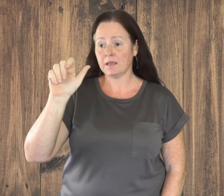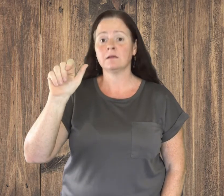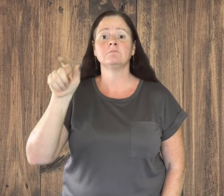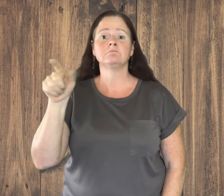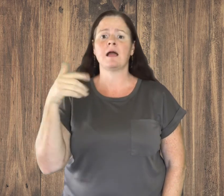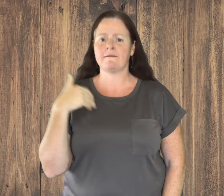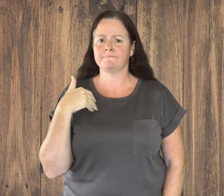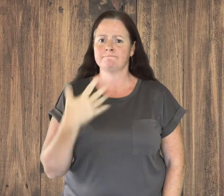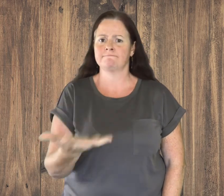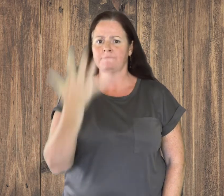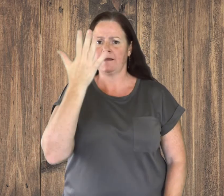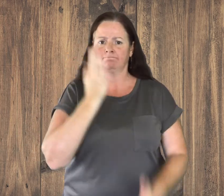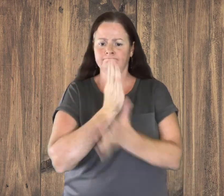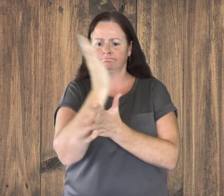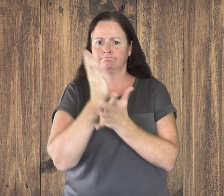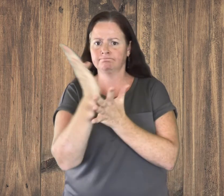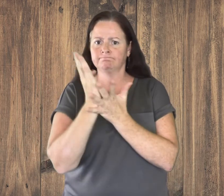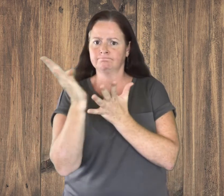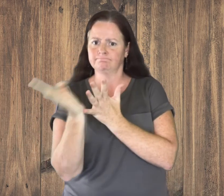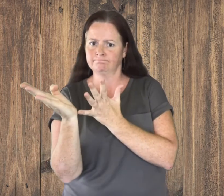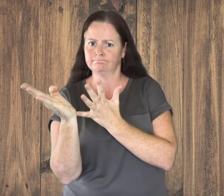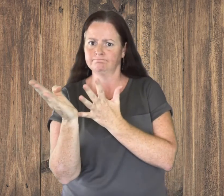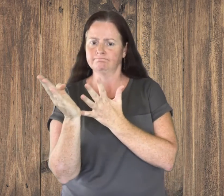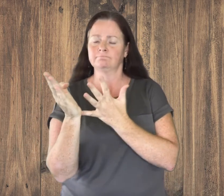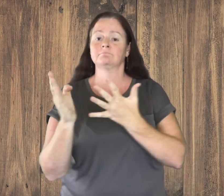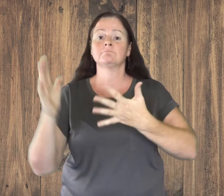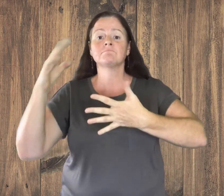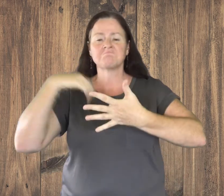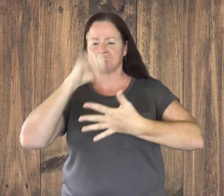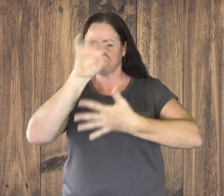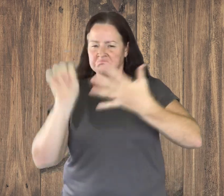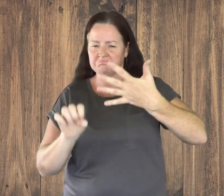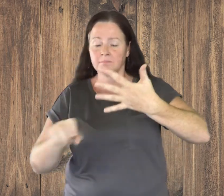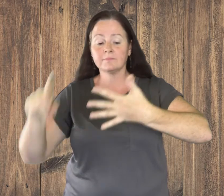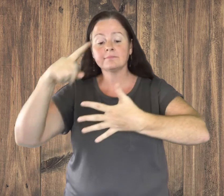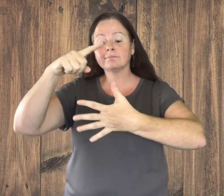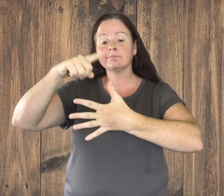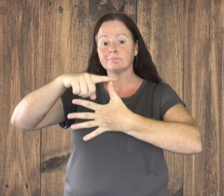ASLA includes the five main components of: